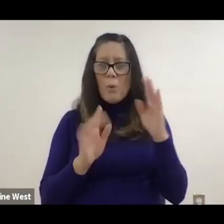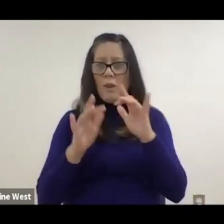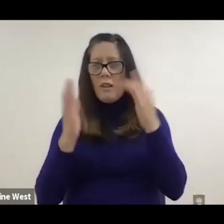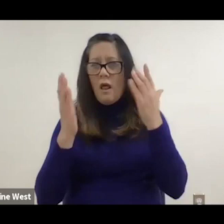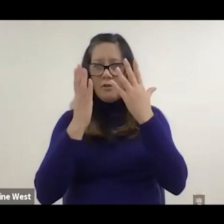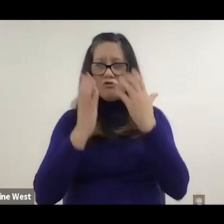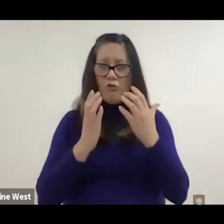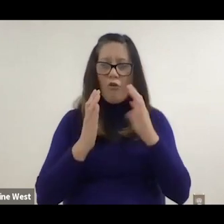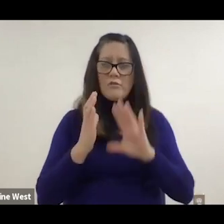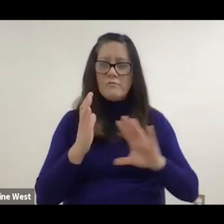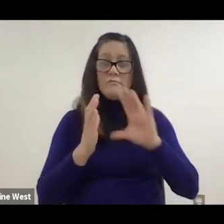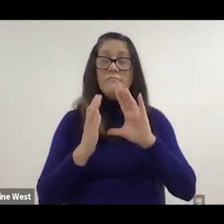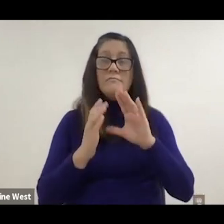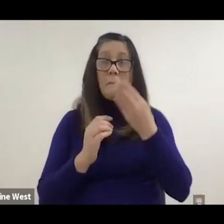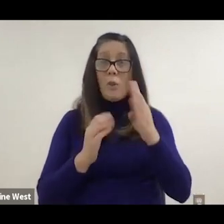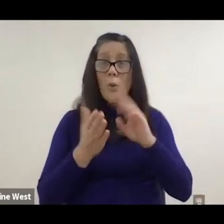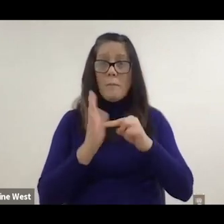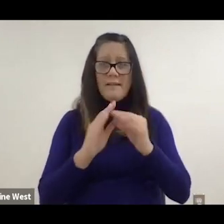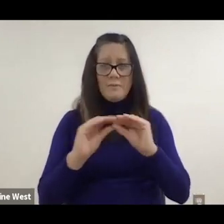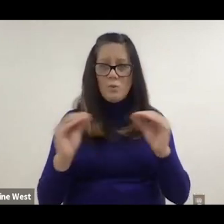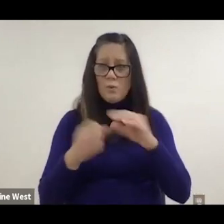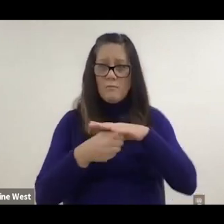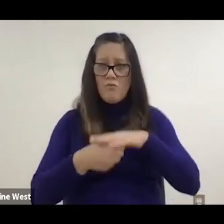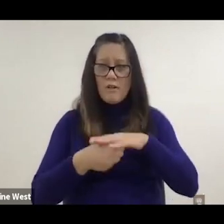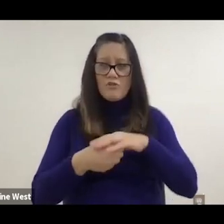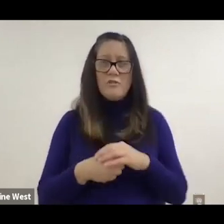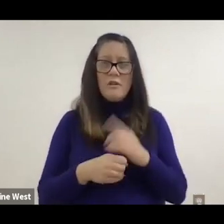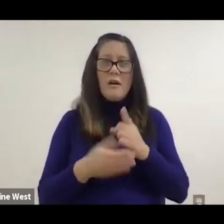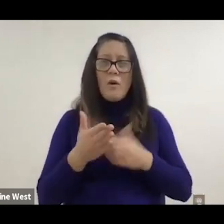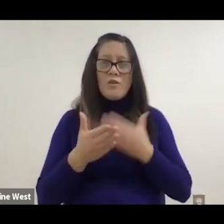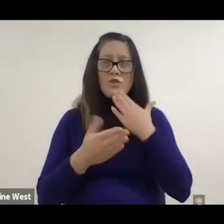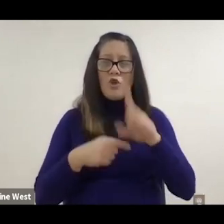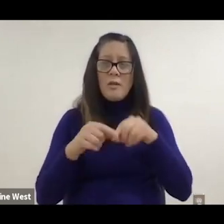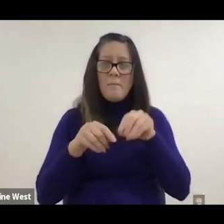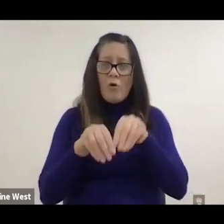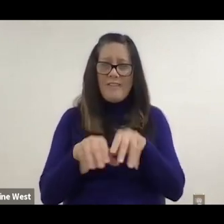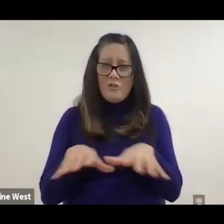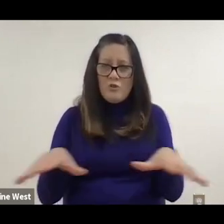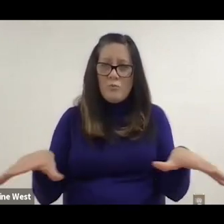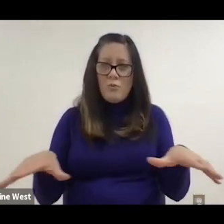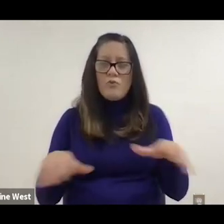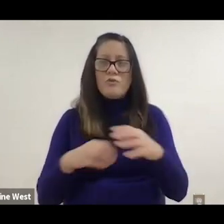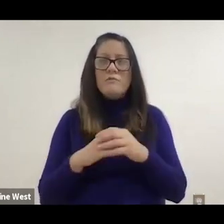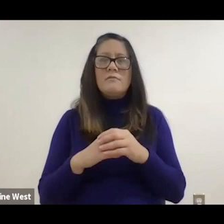Blue is low pressure. What's also good about this redistribution algorithm is it's dynamic,